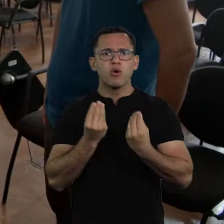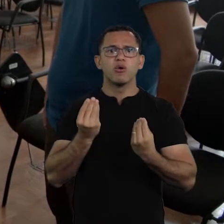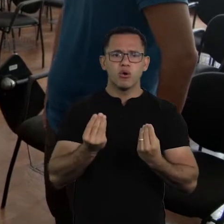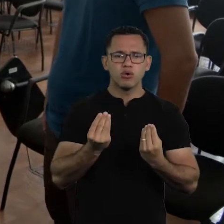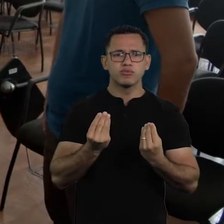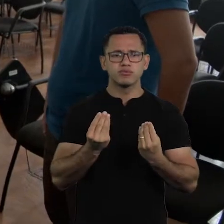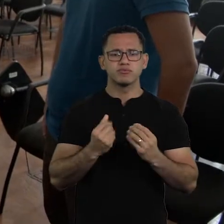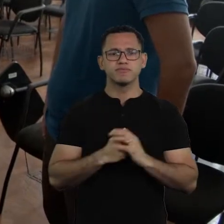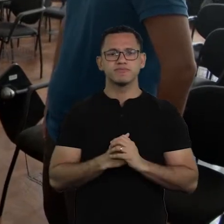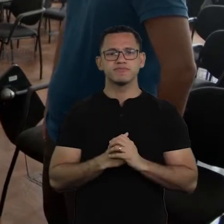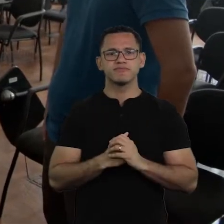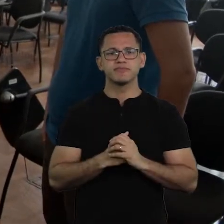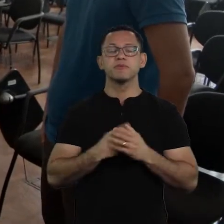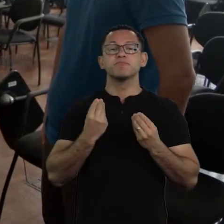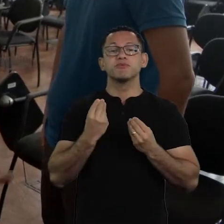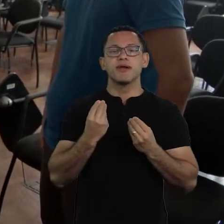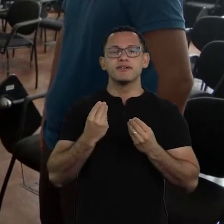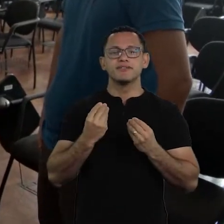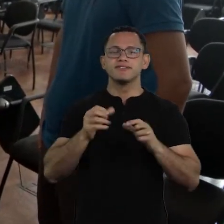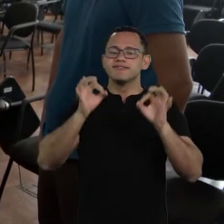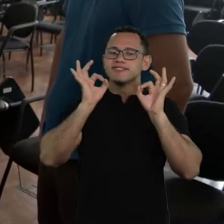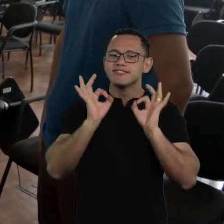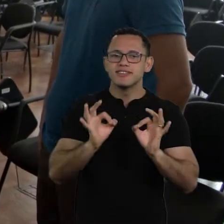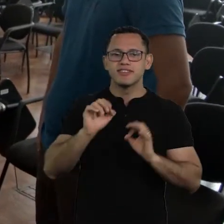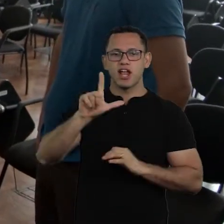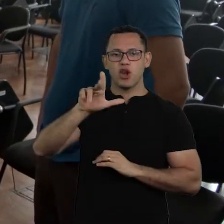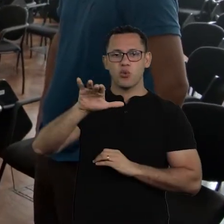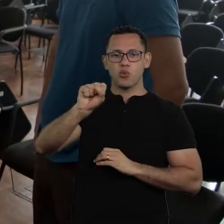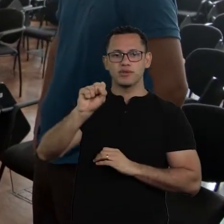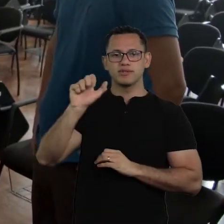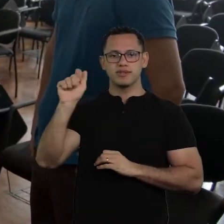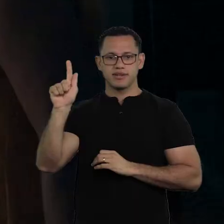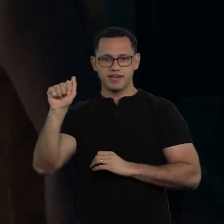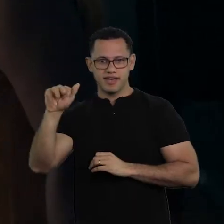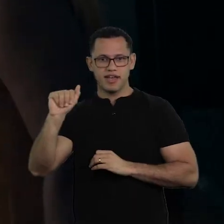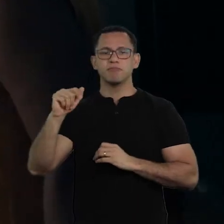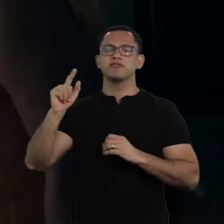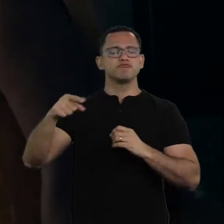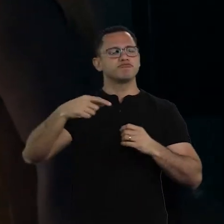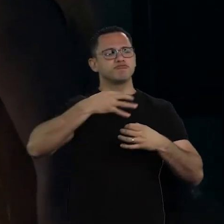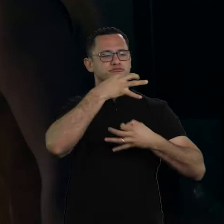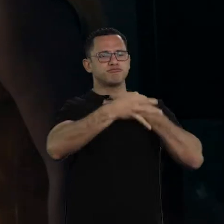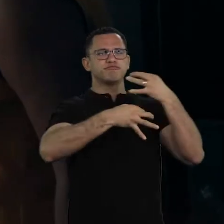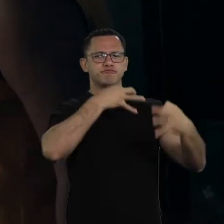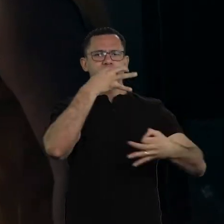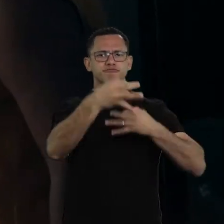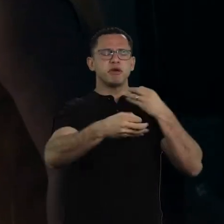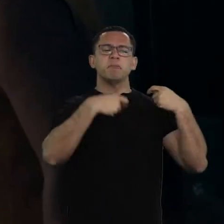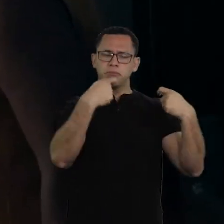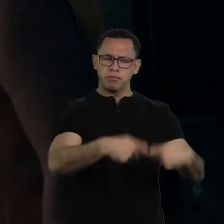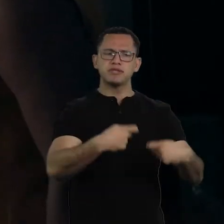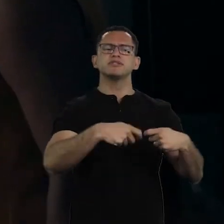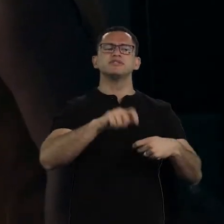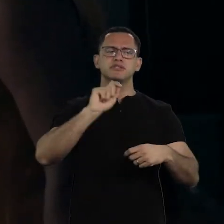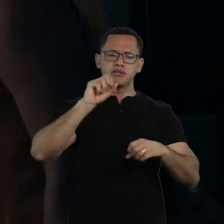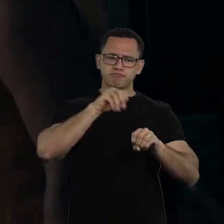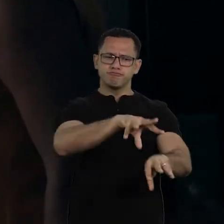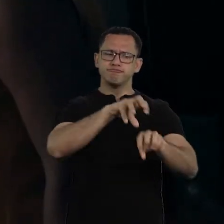possibly, from dialogues with Luiz Gama himself, that it was necessary to educate people